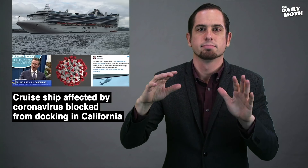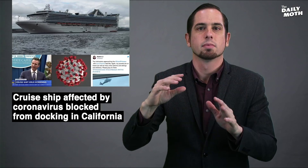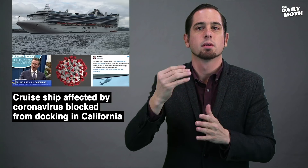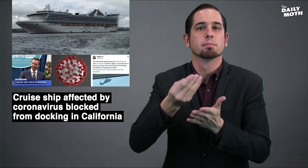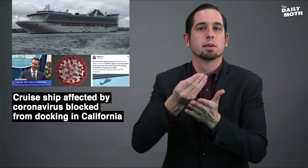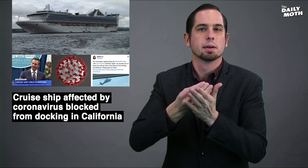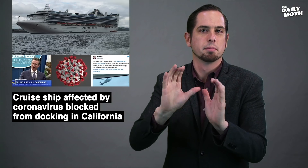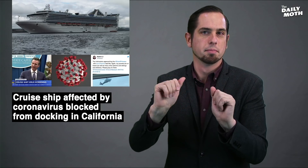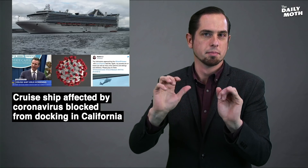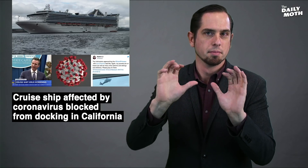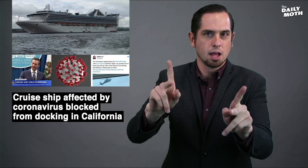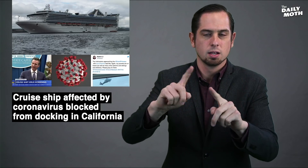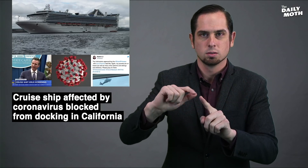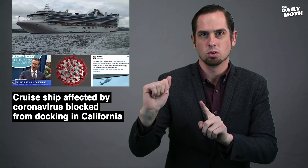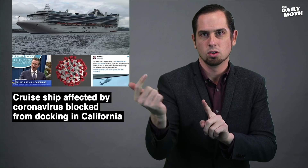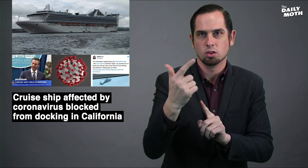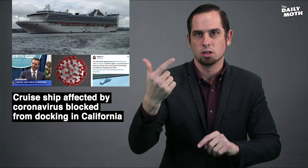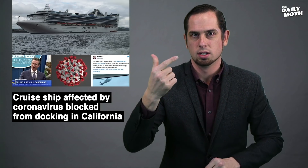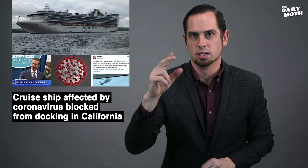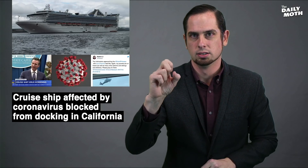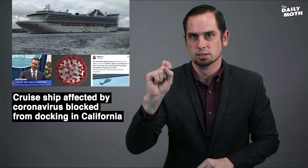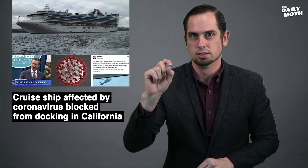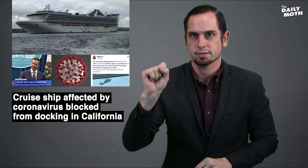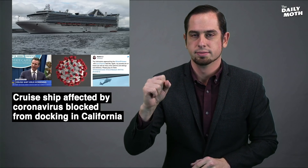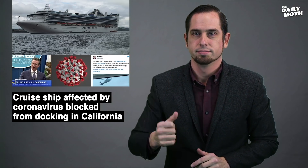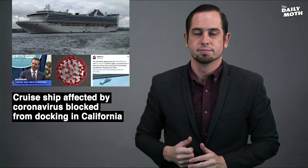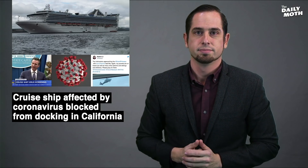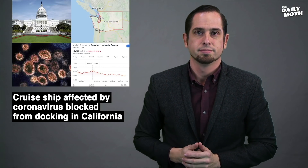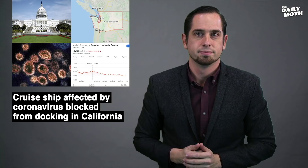with refunds for all guests.